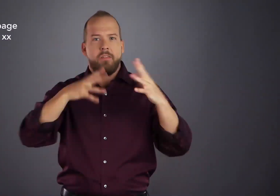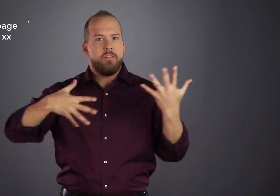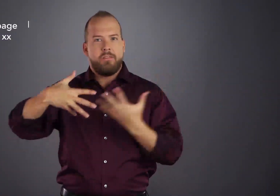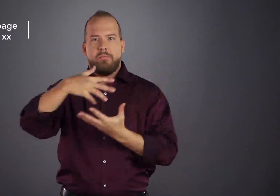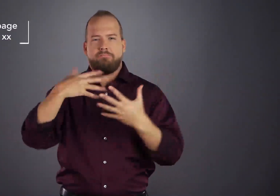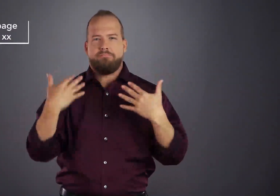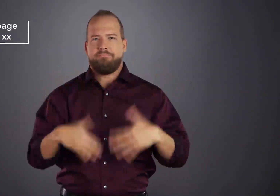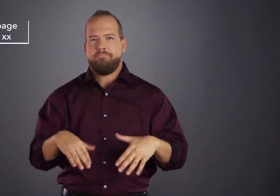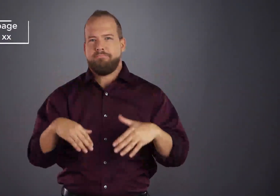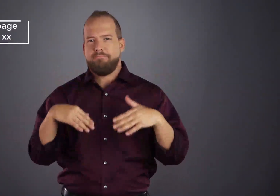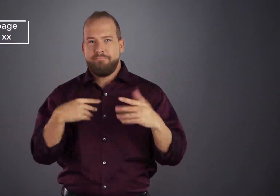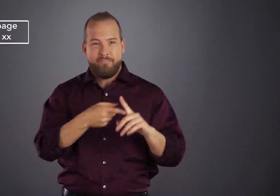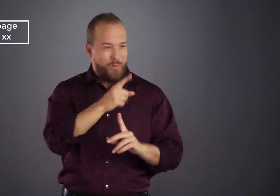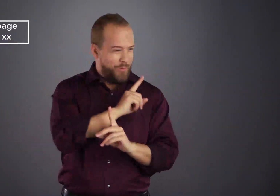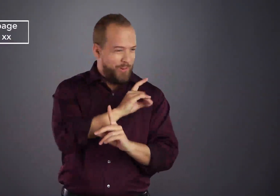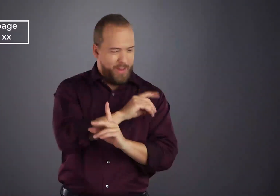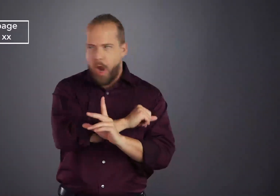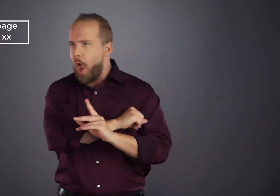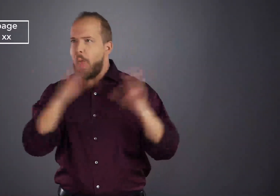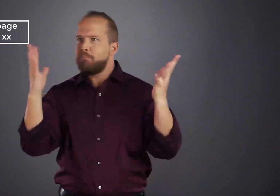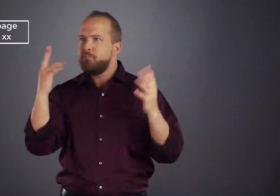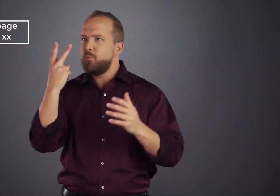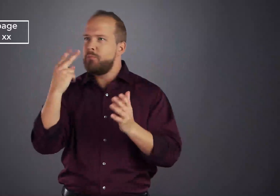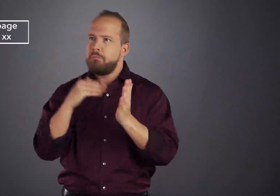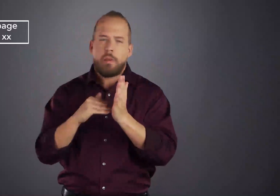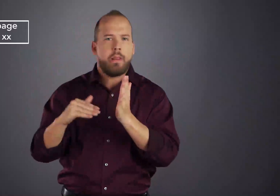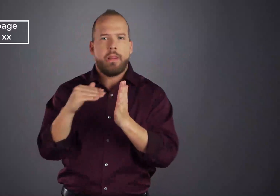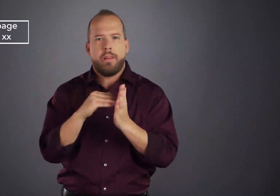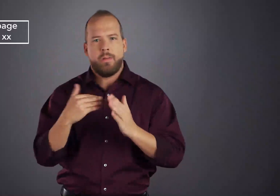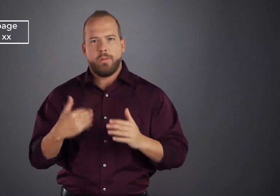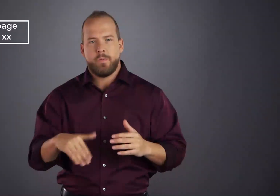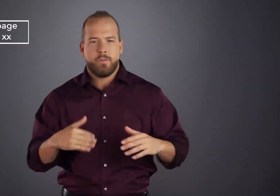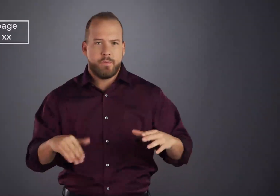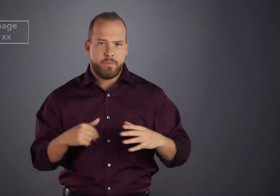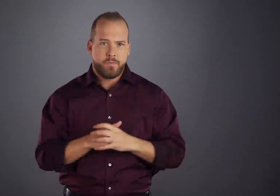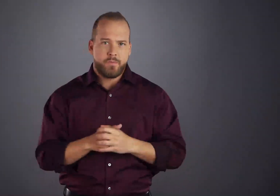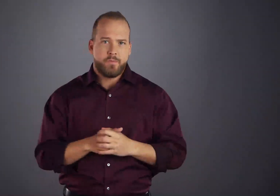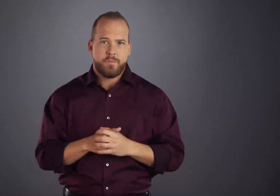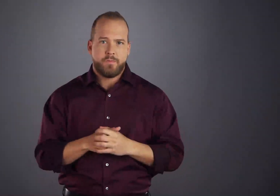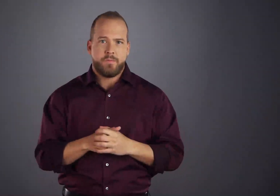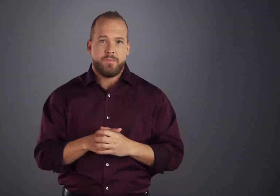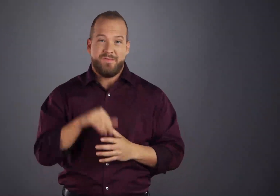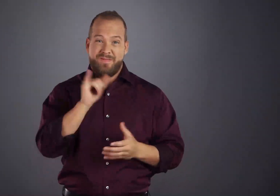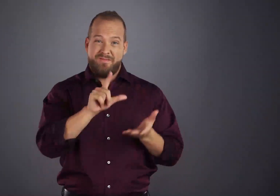virtually everyone the first 100 members could have hoped to reach.